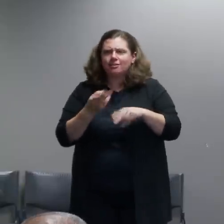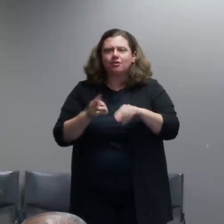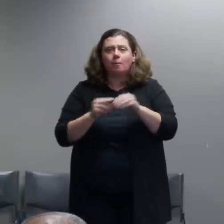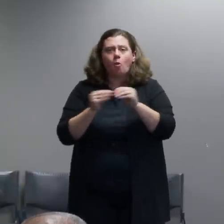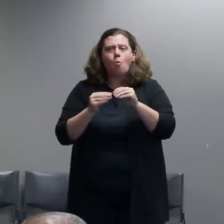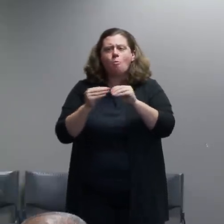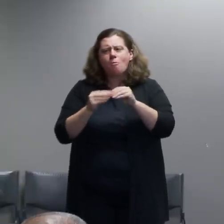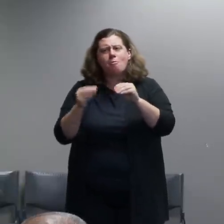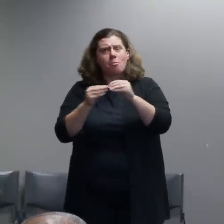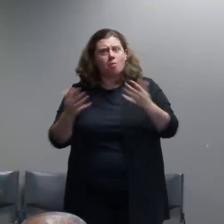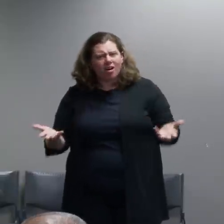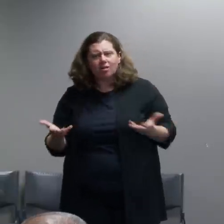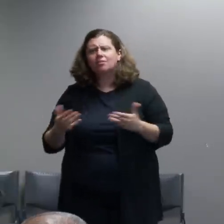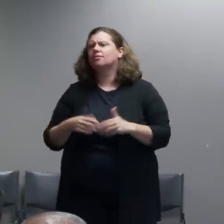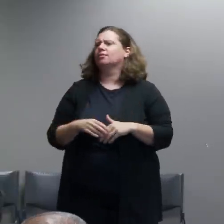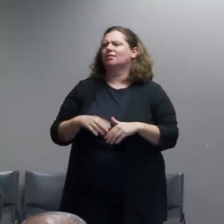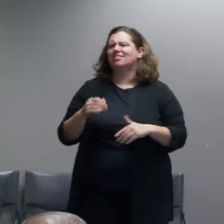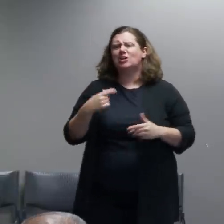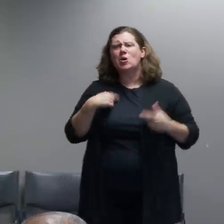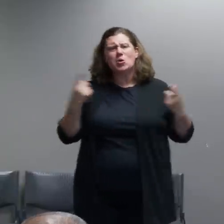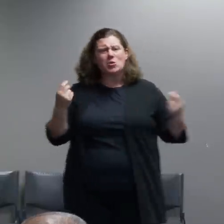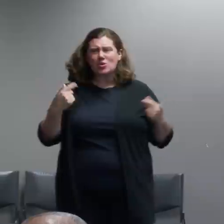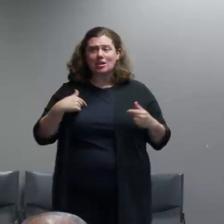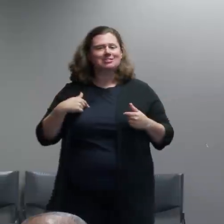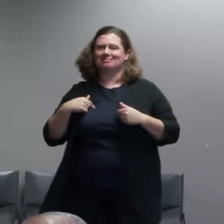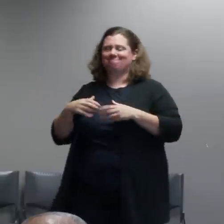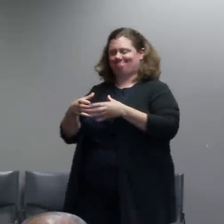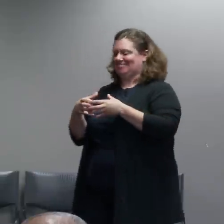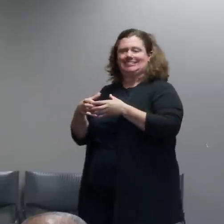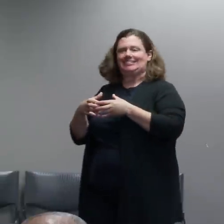come out to protect life and property in downtown Portland.